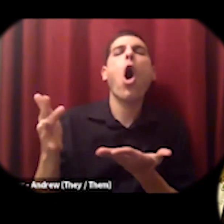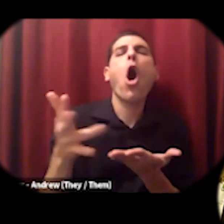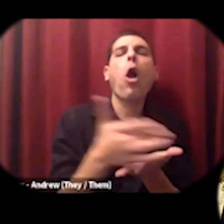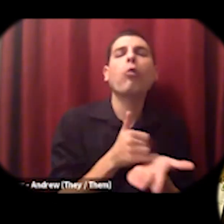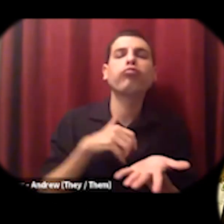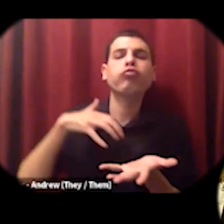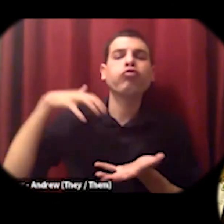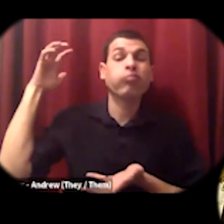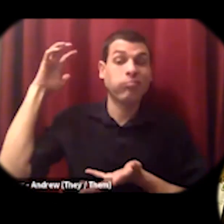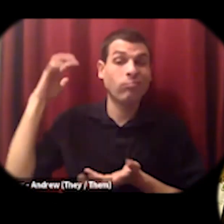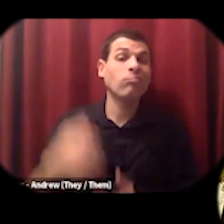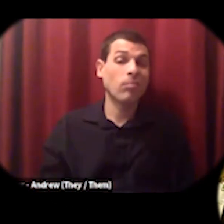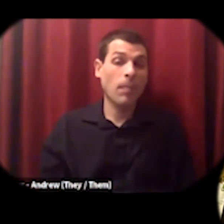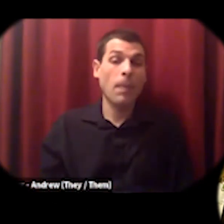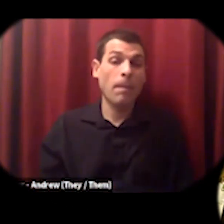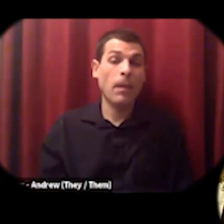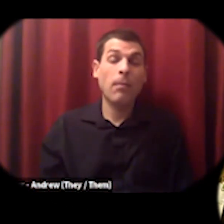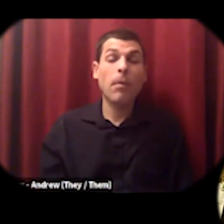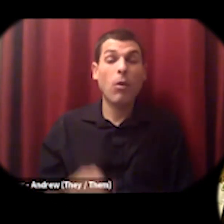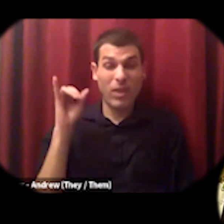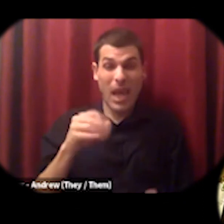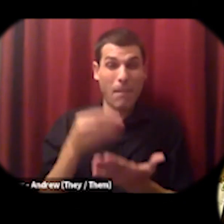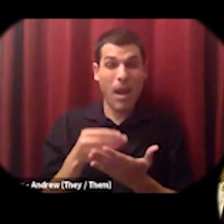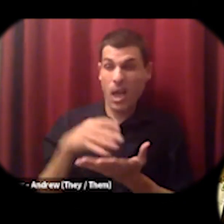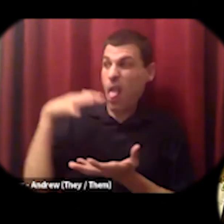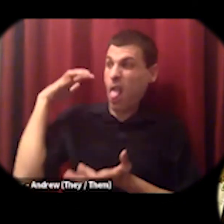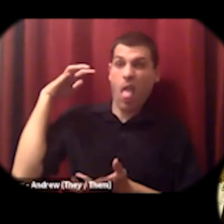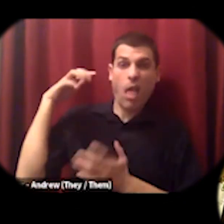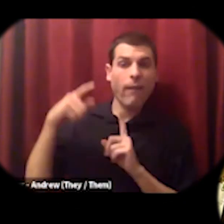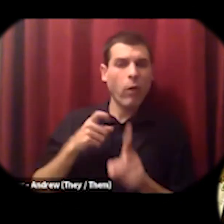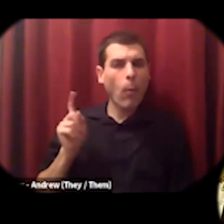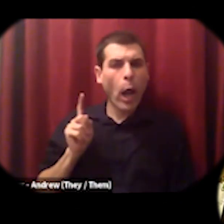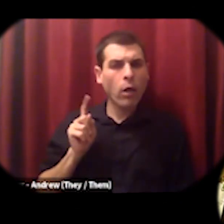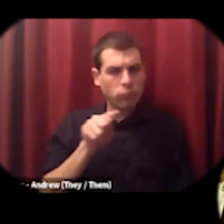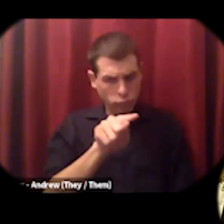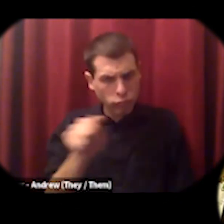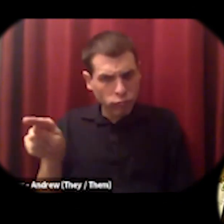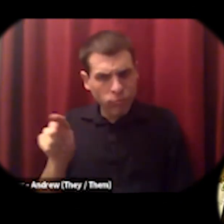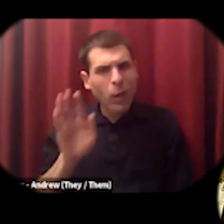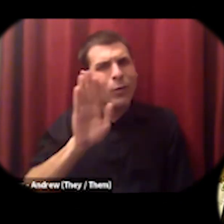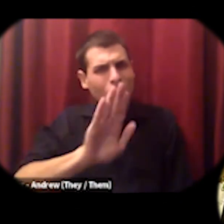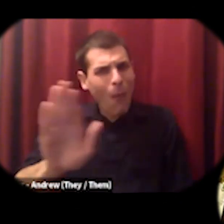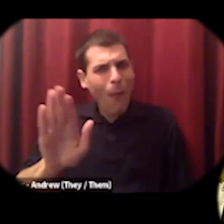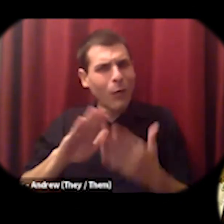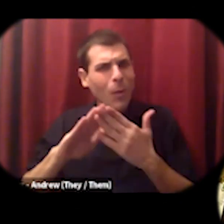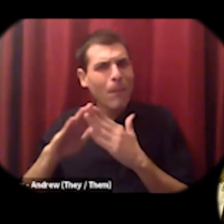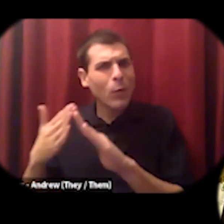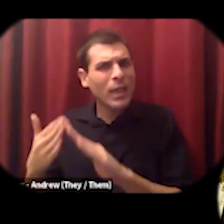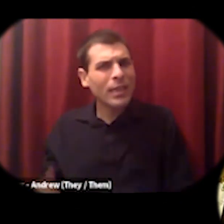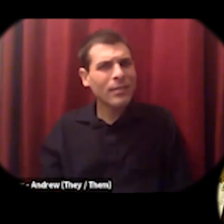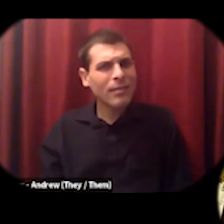comes right from our communities when a profit motivated company